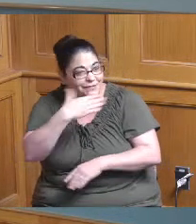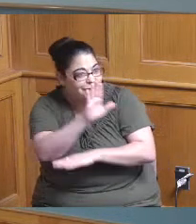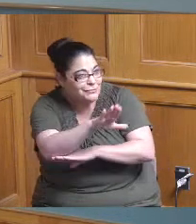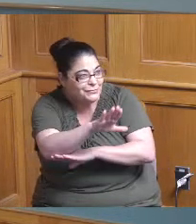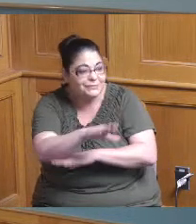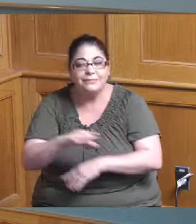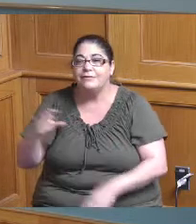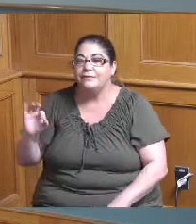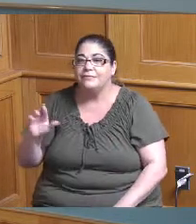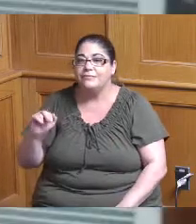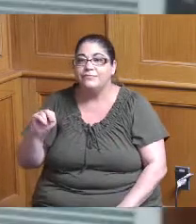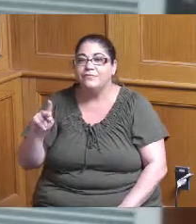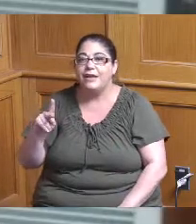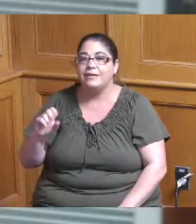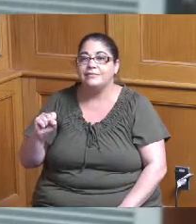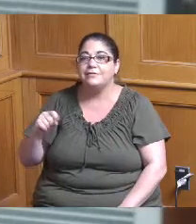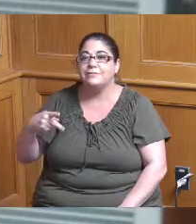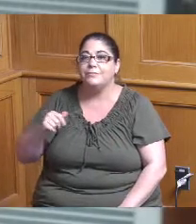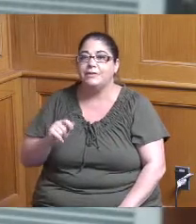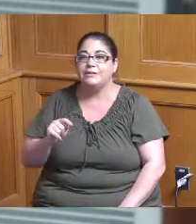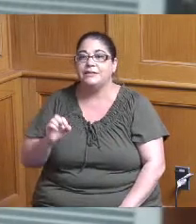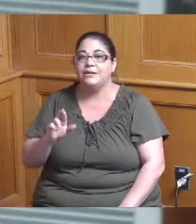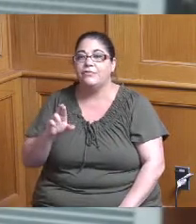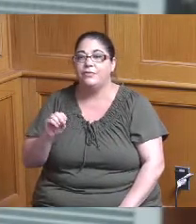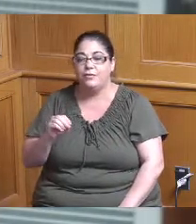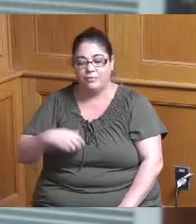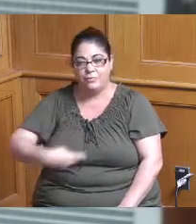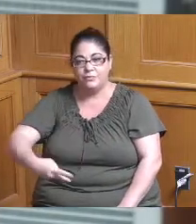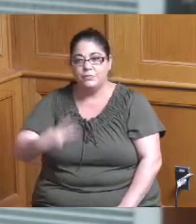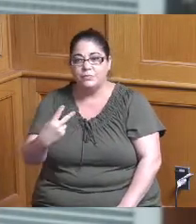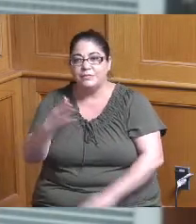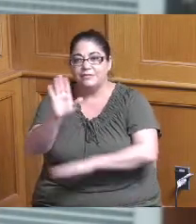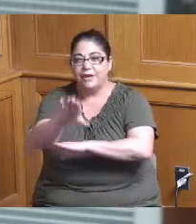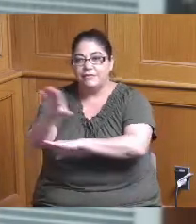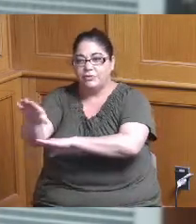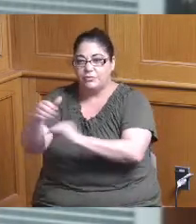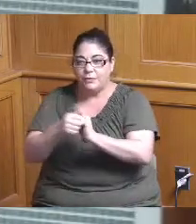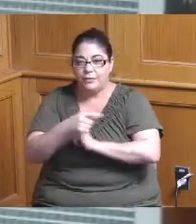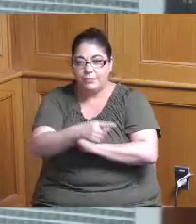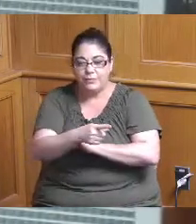I've got two programs that I wanted to run through this afternoon with you and we can